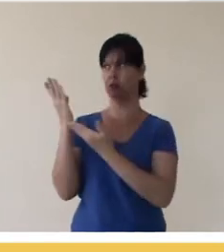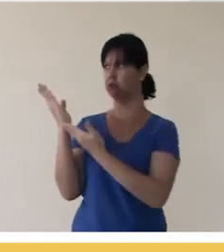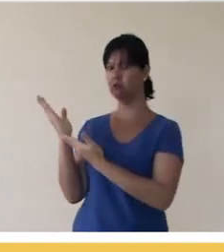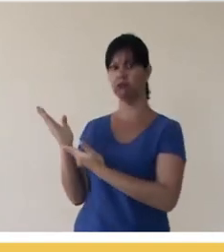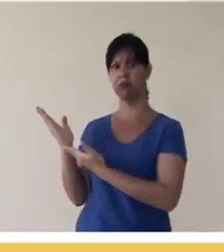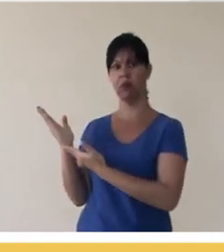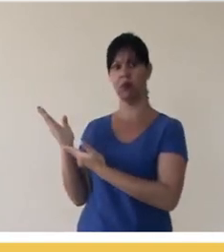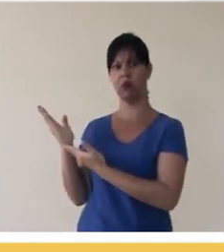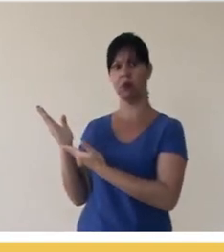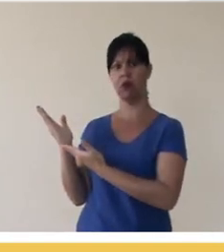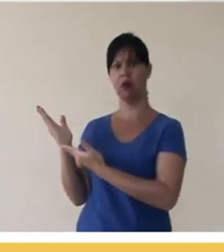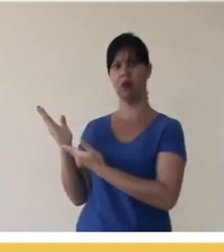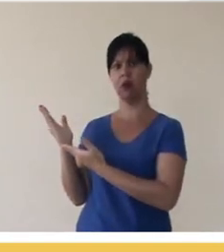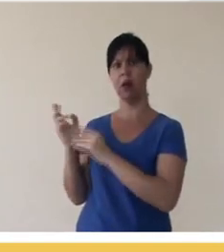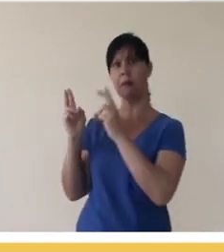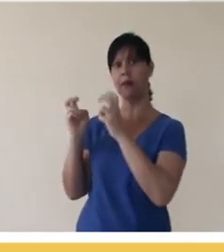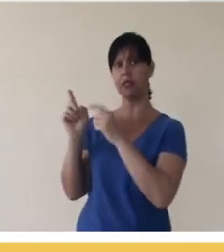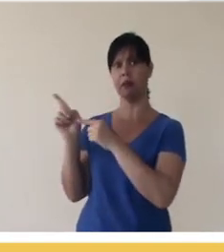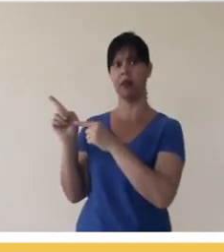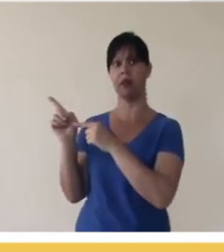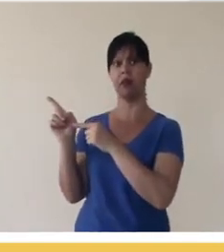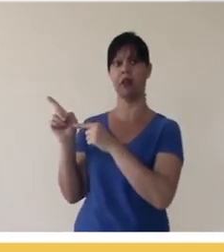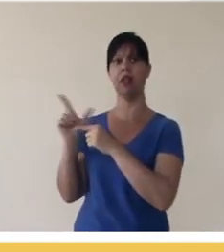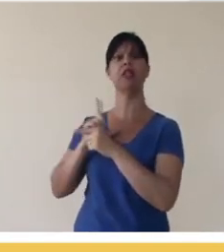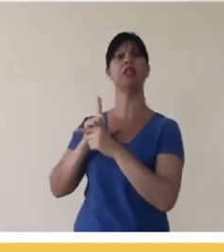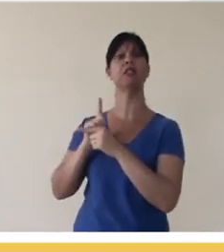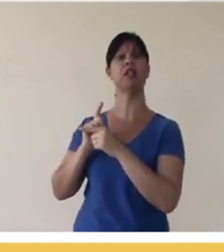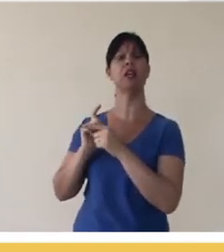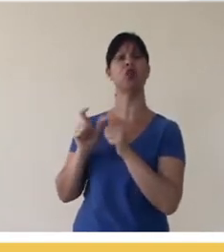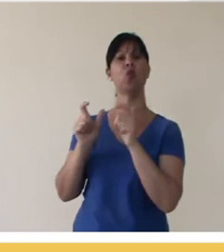places where you can do that, as you can see on the screen that it has a